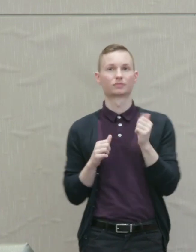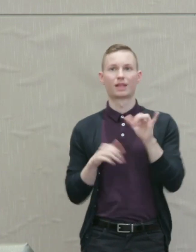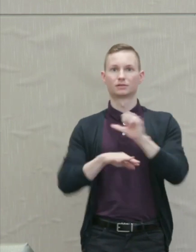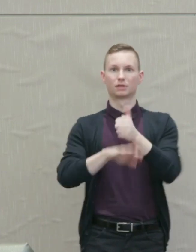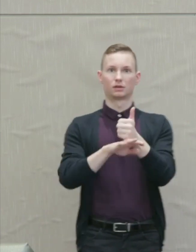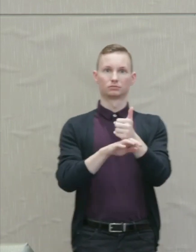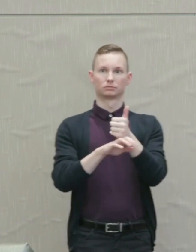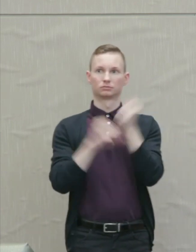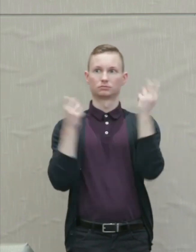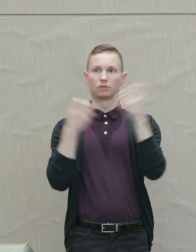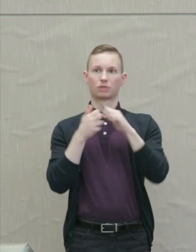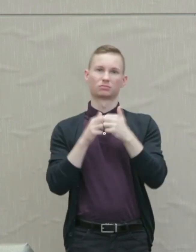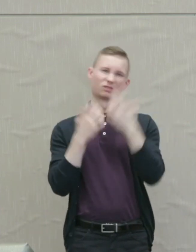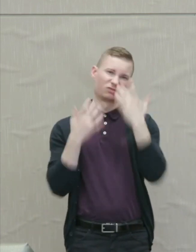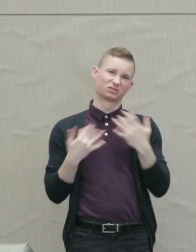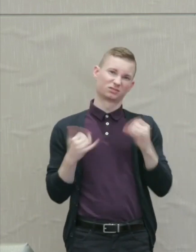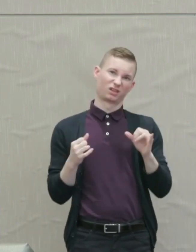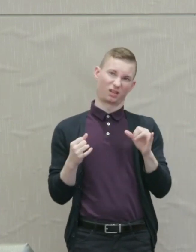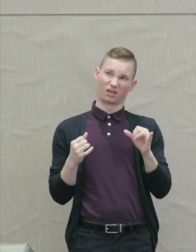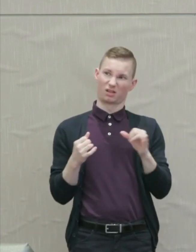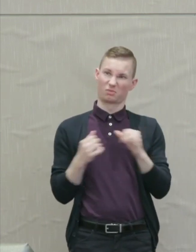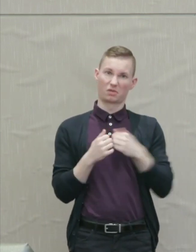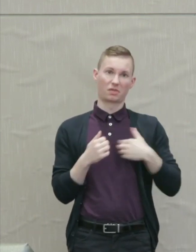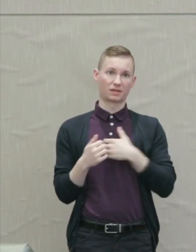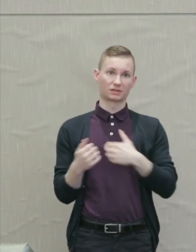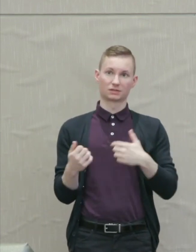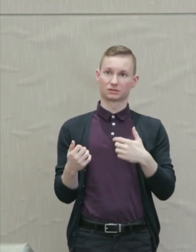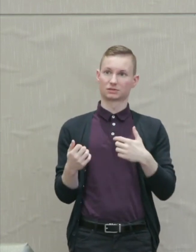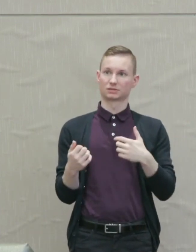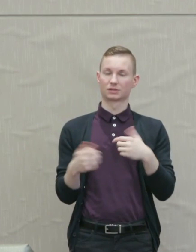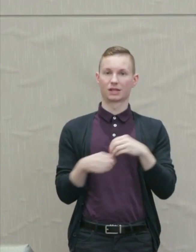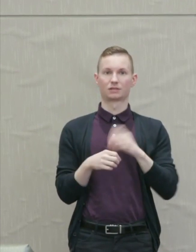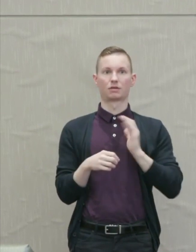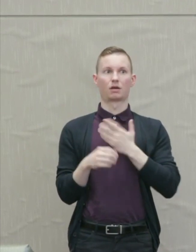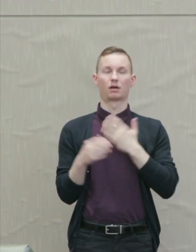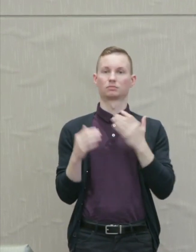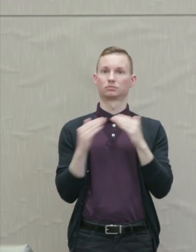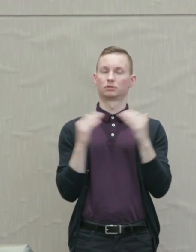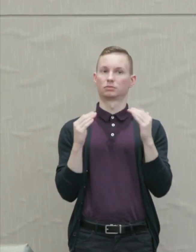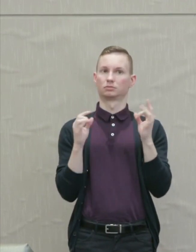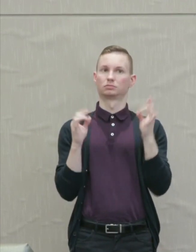that unfortunately are still with us in our equally troubled democracy.